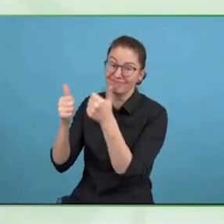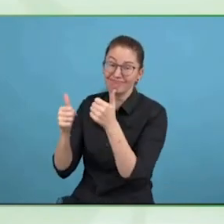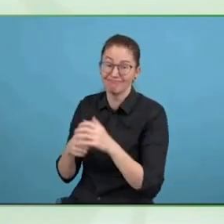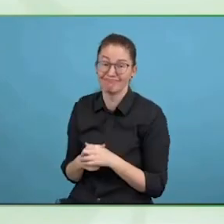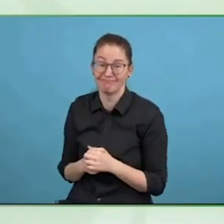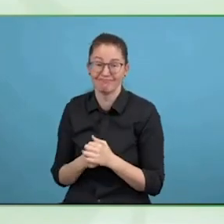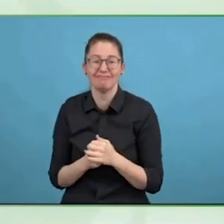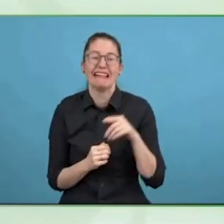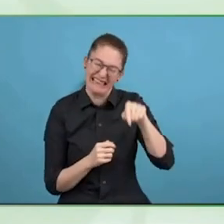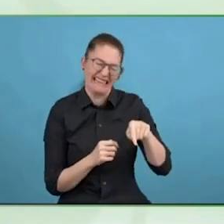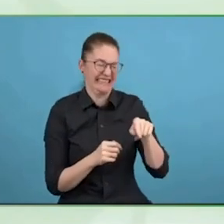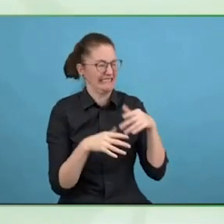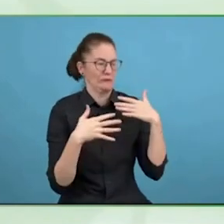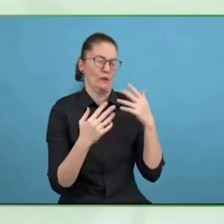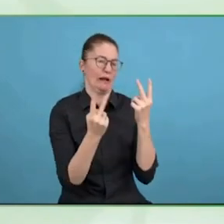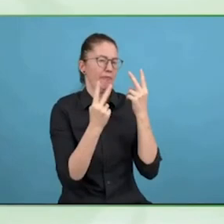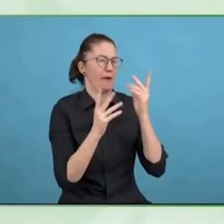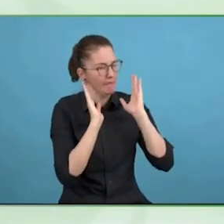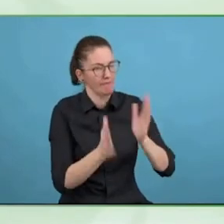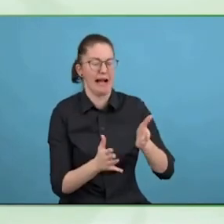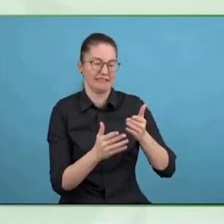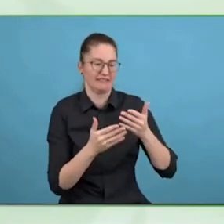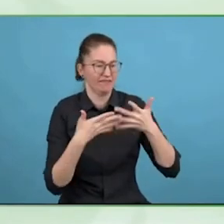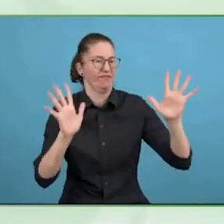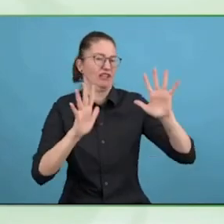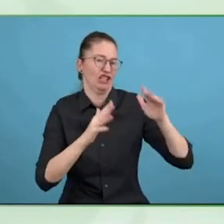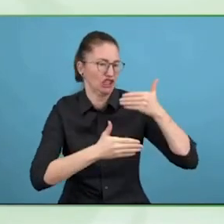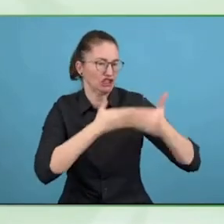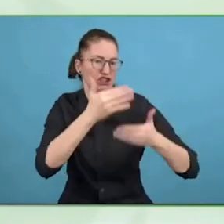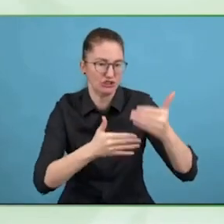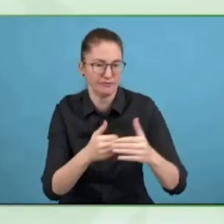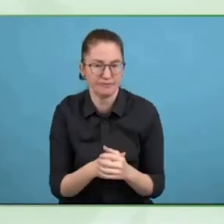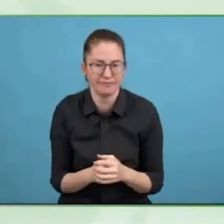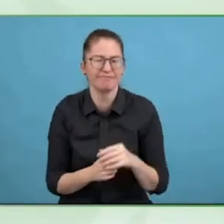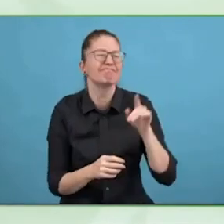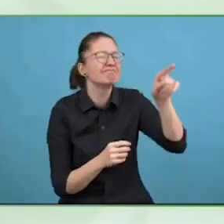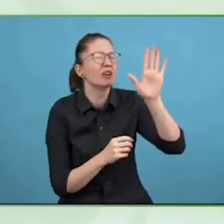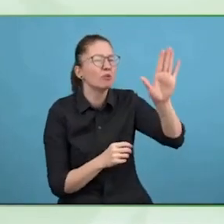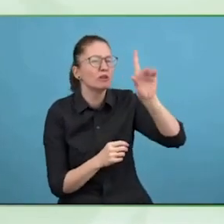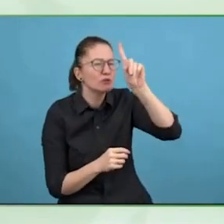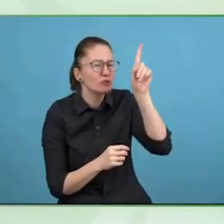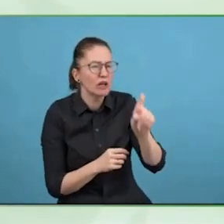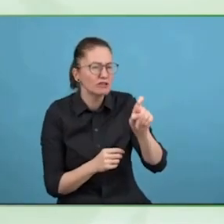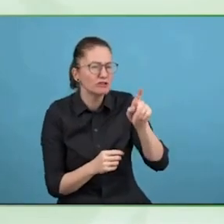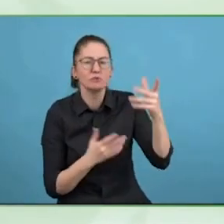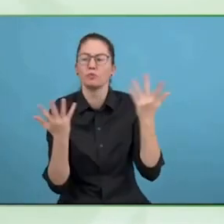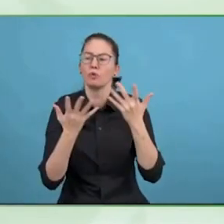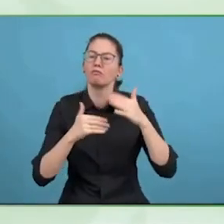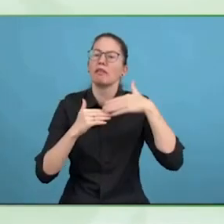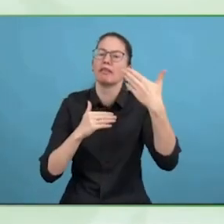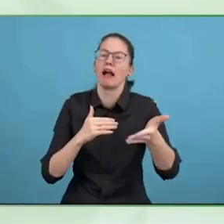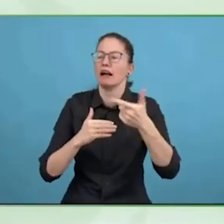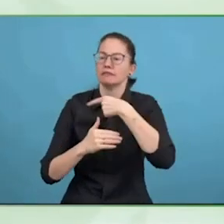There are so many things that we need to do, but these are definitely good building blocks to help others to go in the same direction.